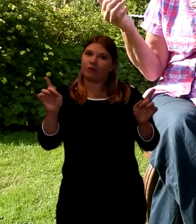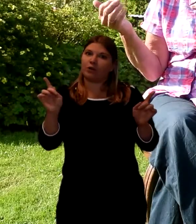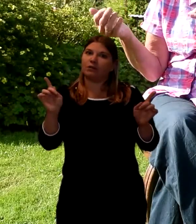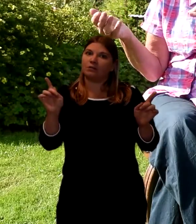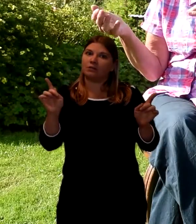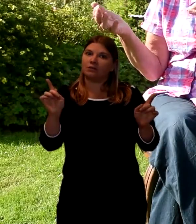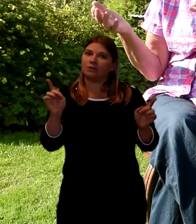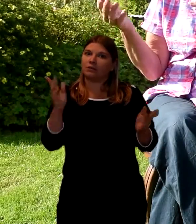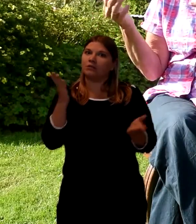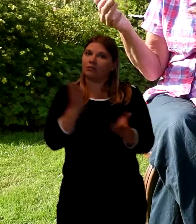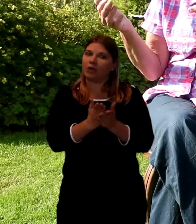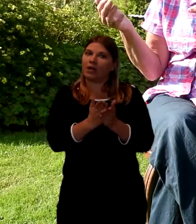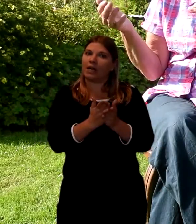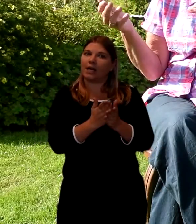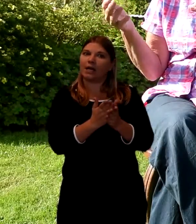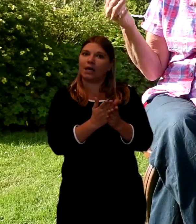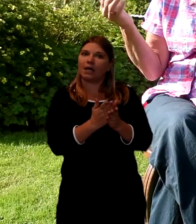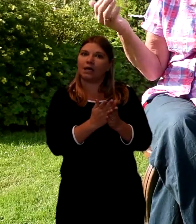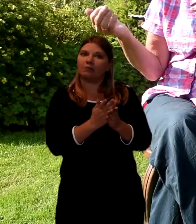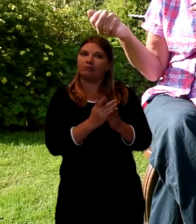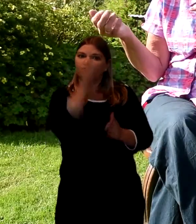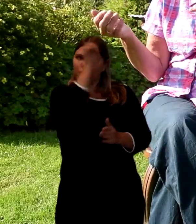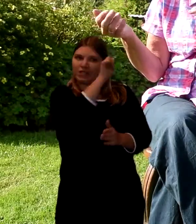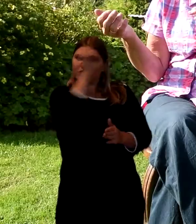Very hard. Very Anglican, but rather Presbyterian.